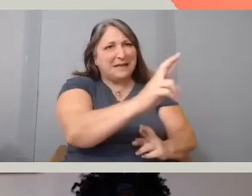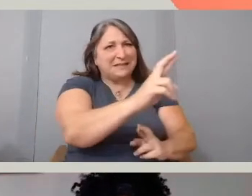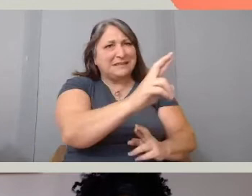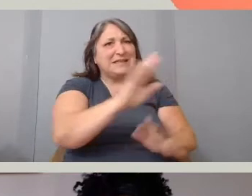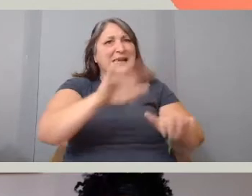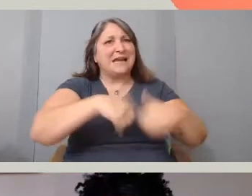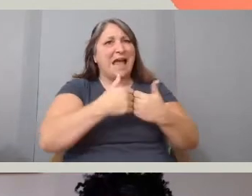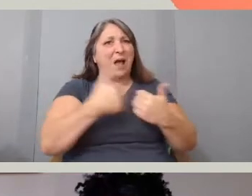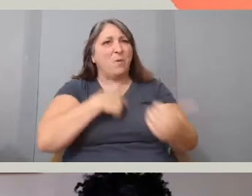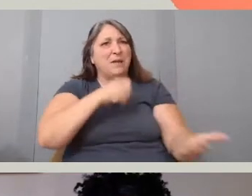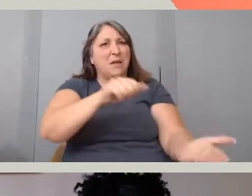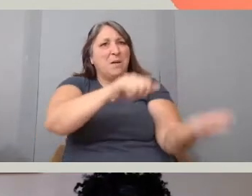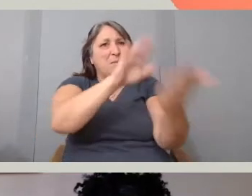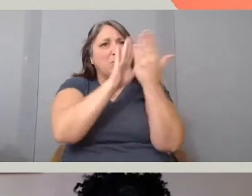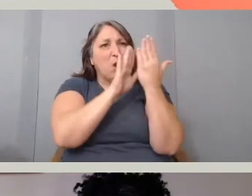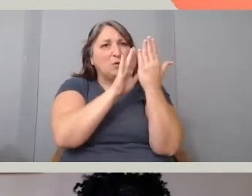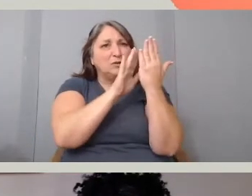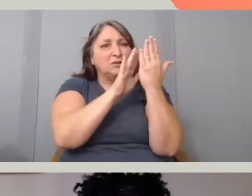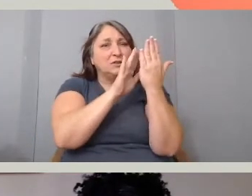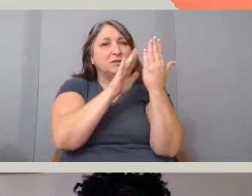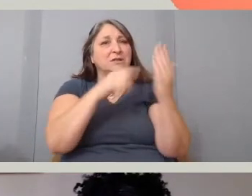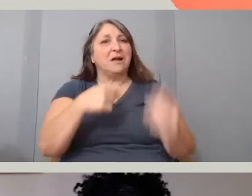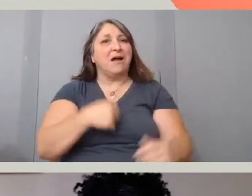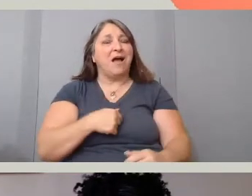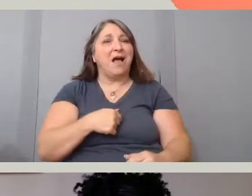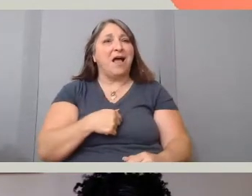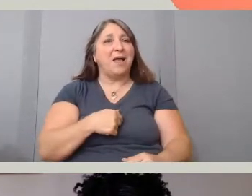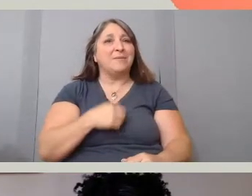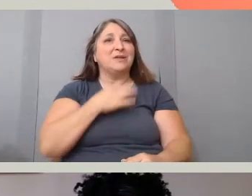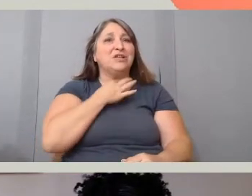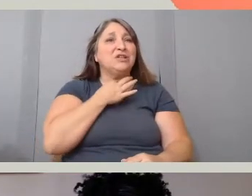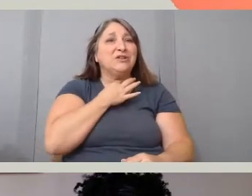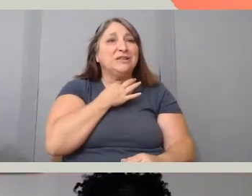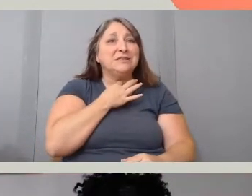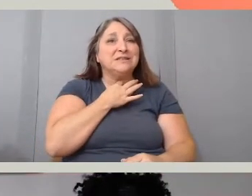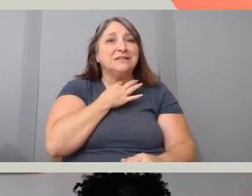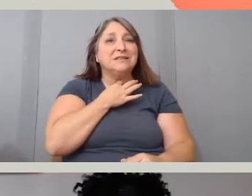And I'm curious, like over the course of these 10 years,